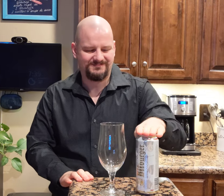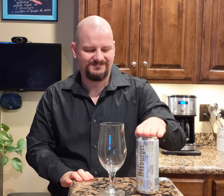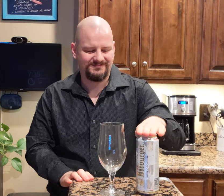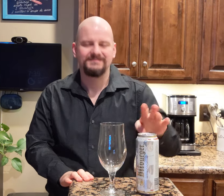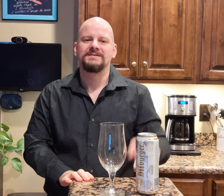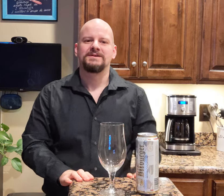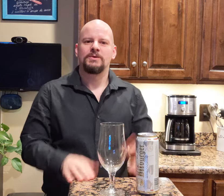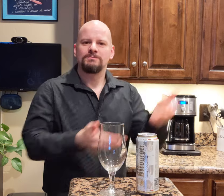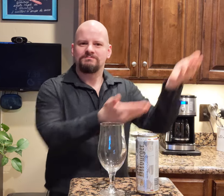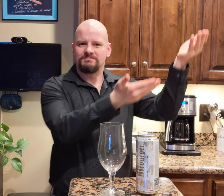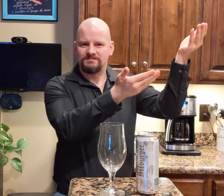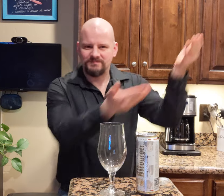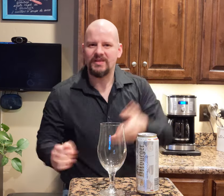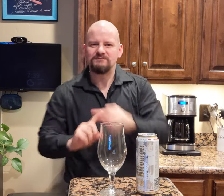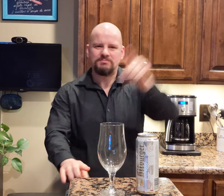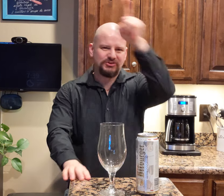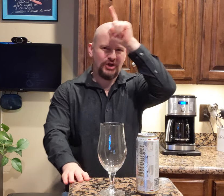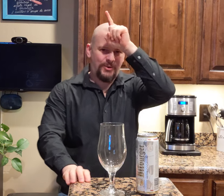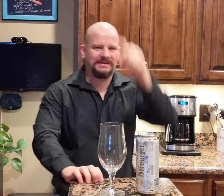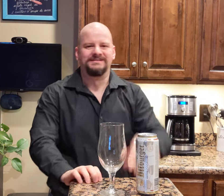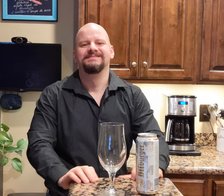It was imported from Germany.